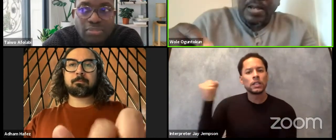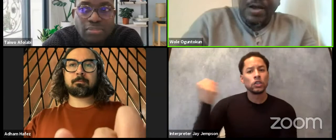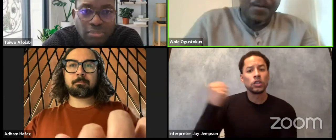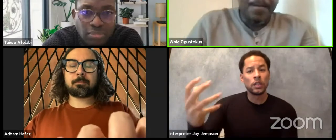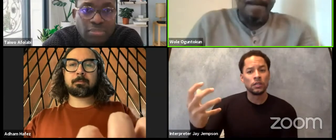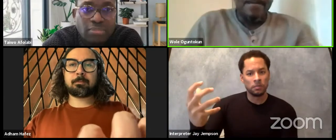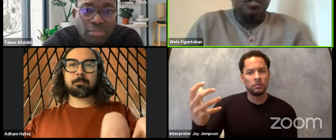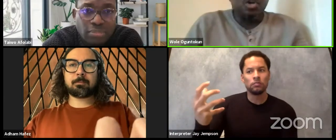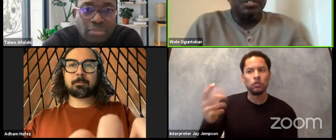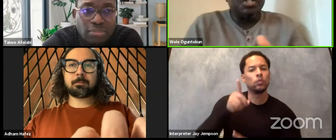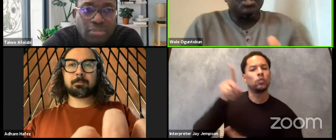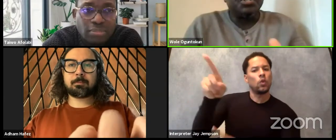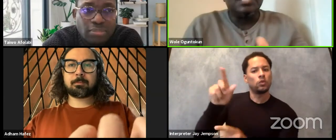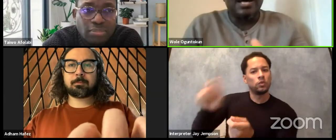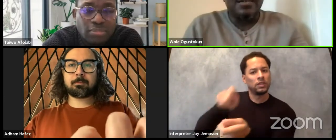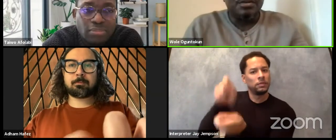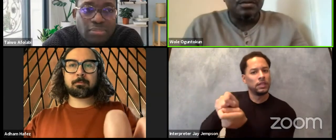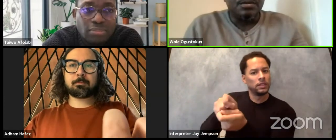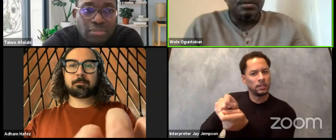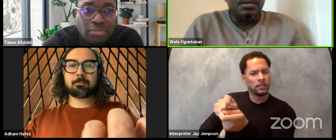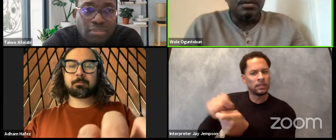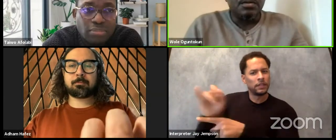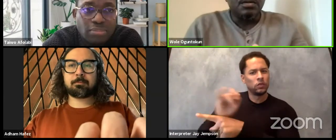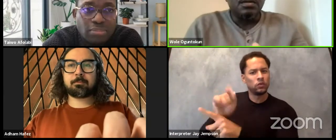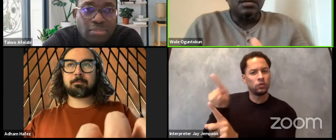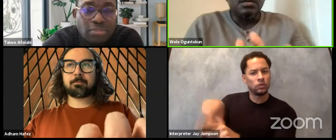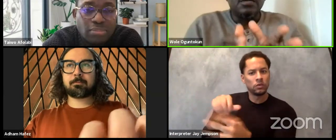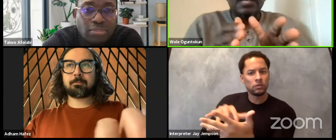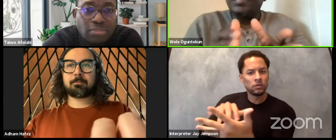Now, some institutions have living dramaturgs